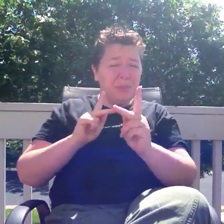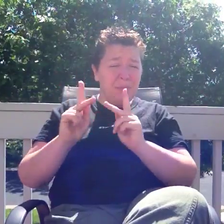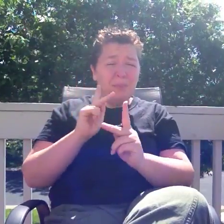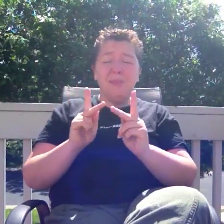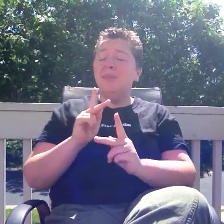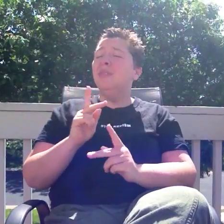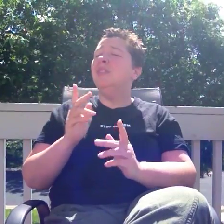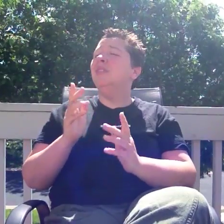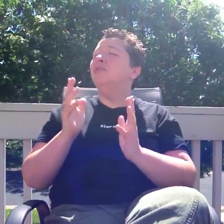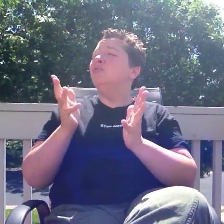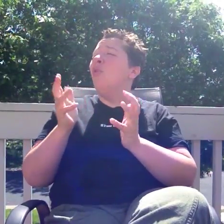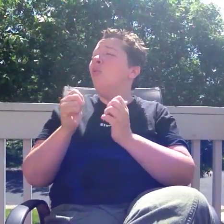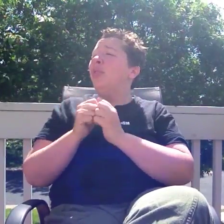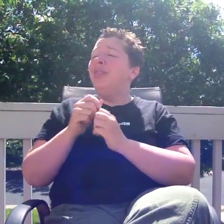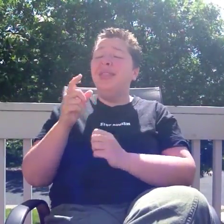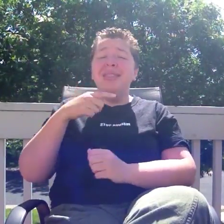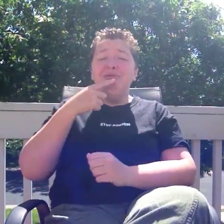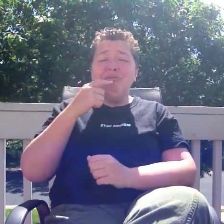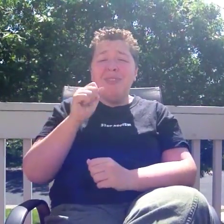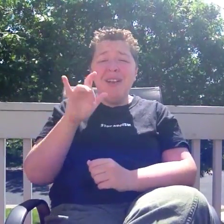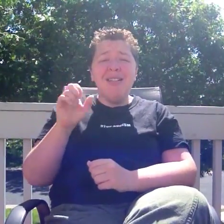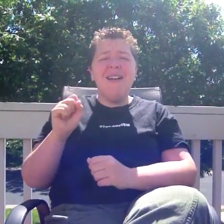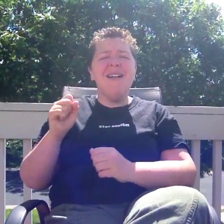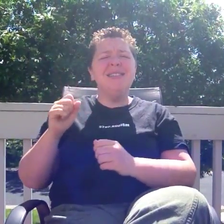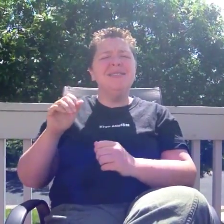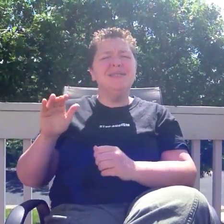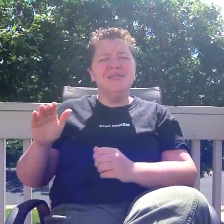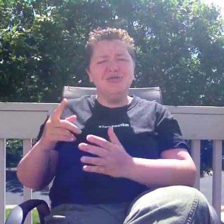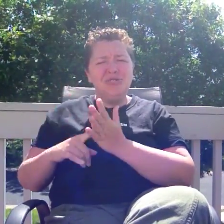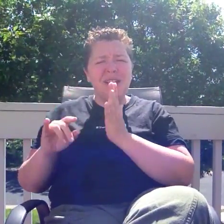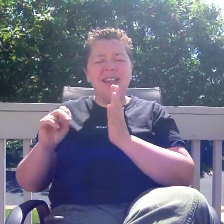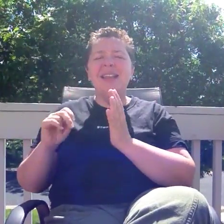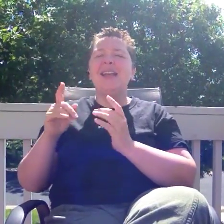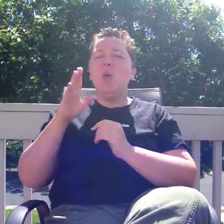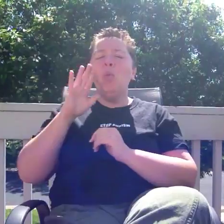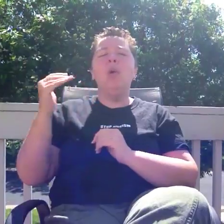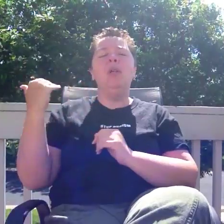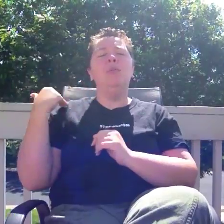with hearing allies. They will remind you that most people are supportive,